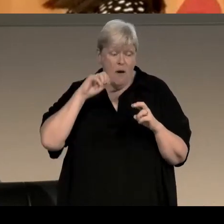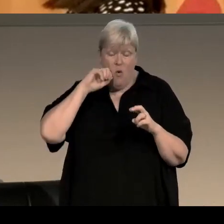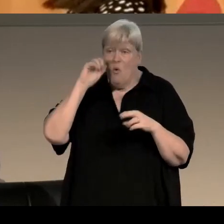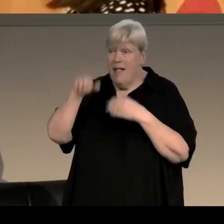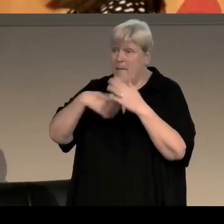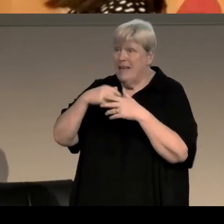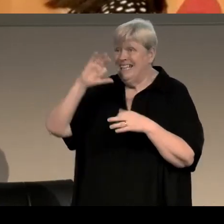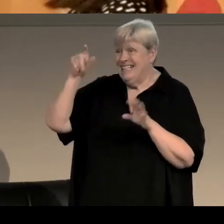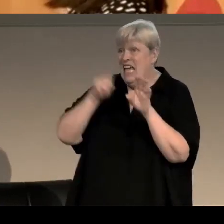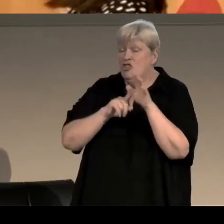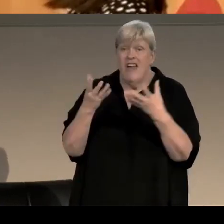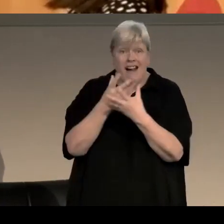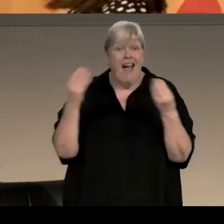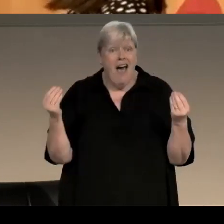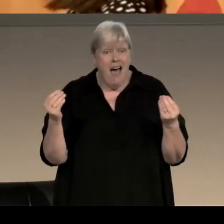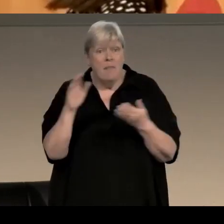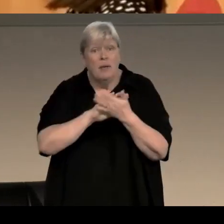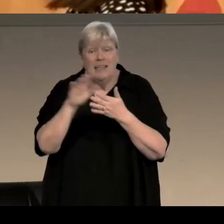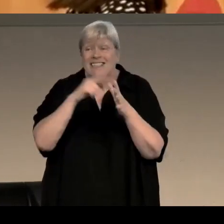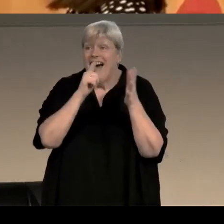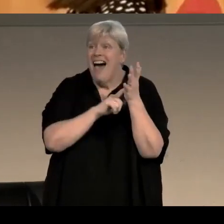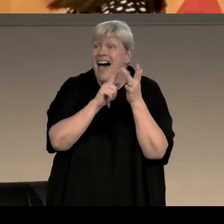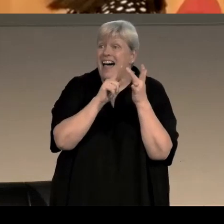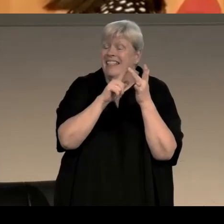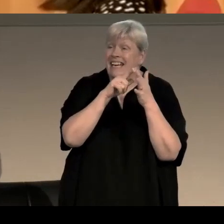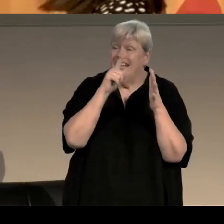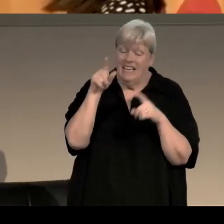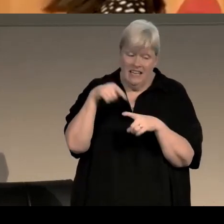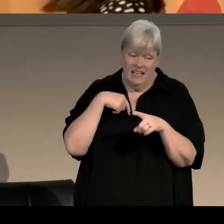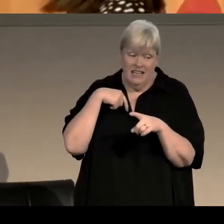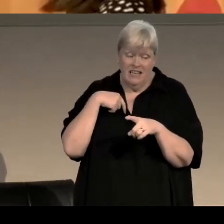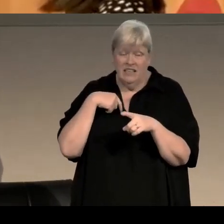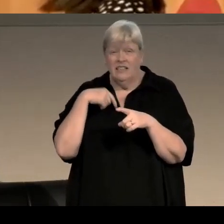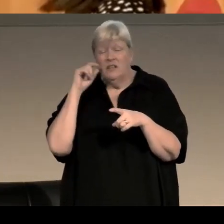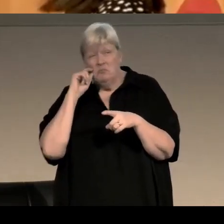gap means that Allie will - things will have happened to Allie in those ten year intervals to